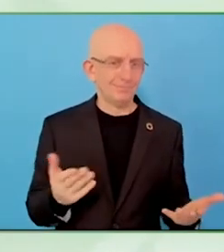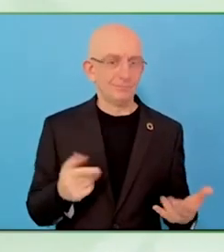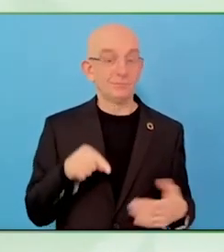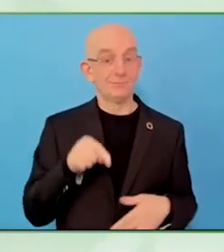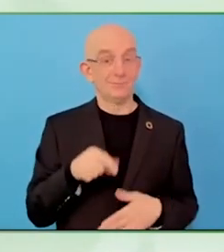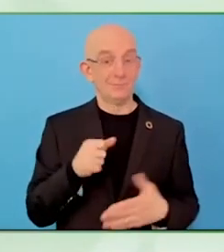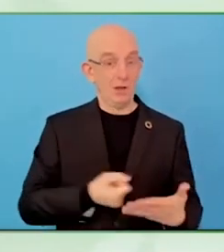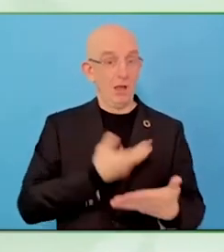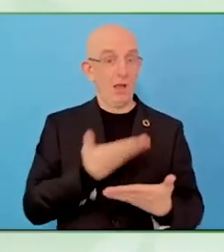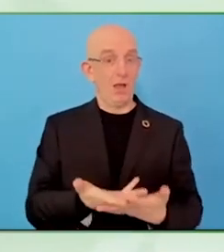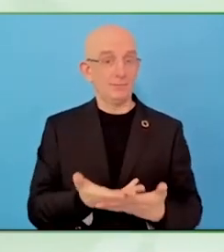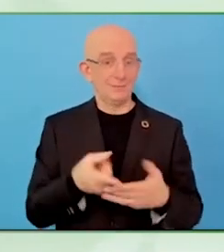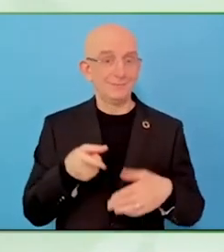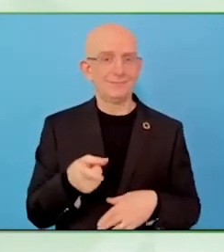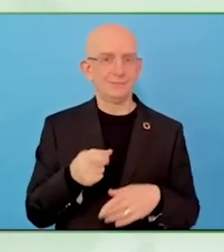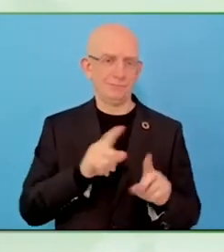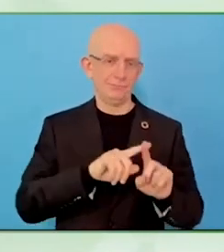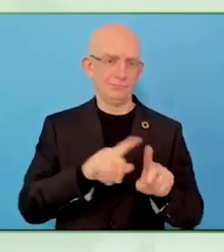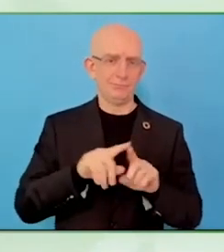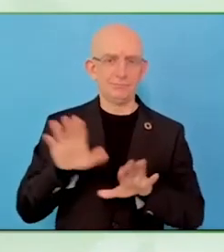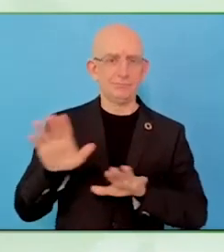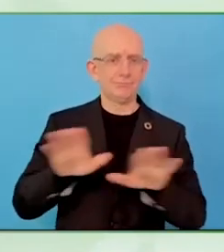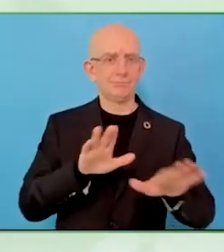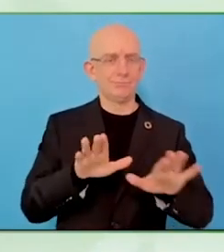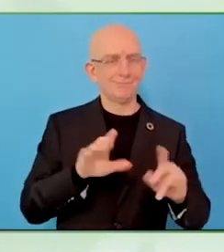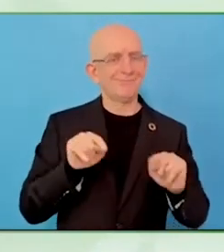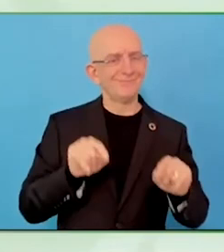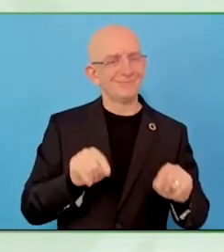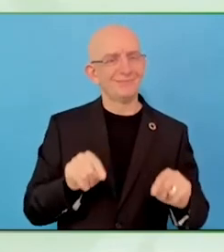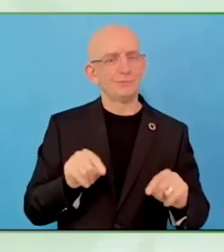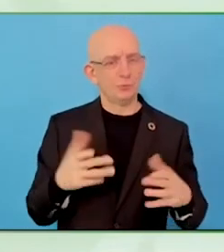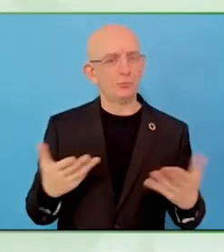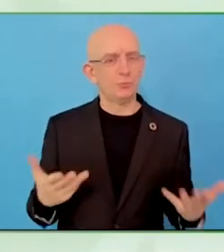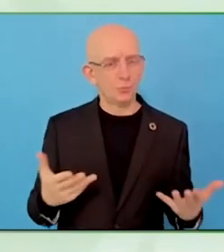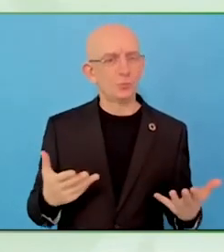With art, I think that is where Art to Heart came.